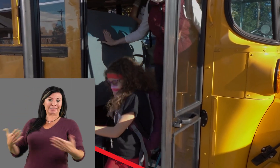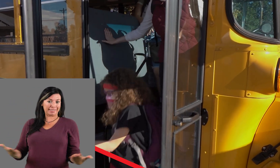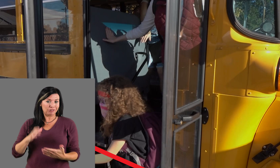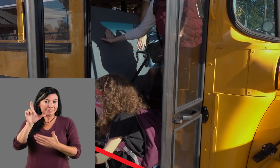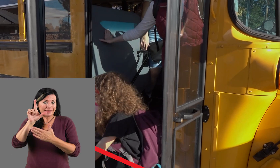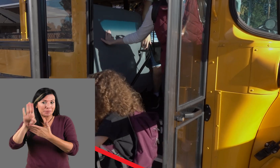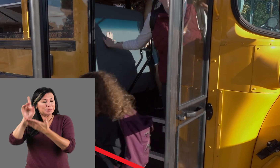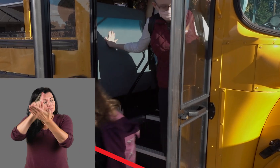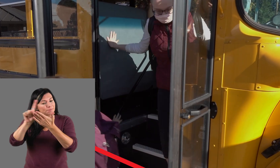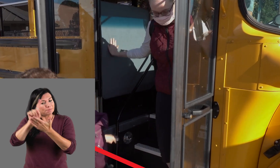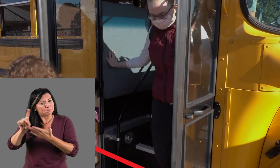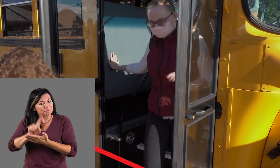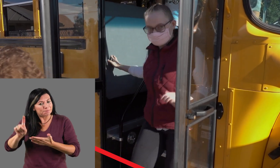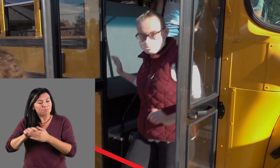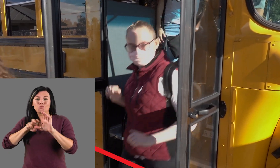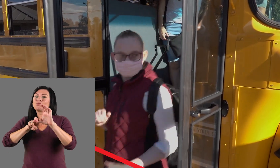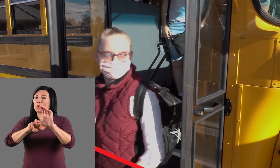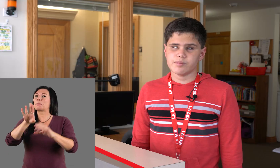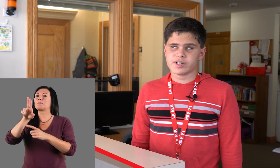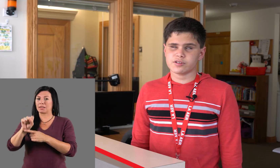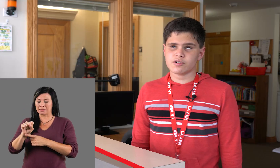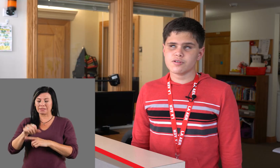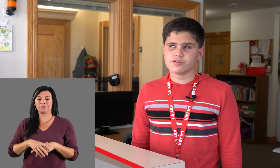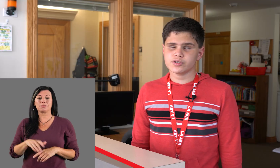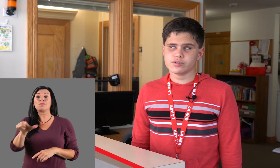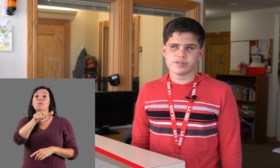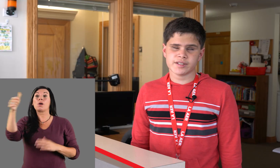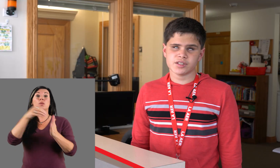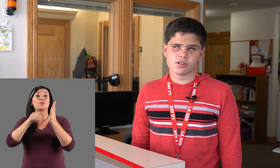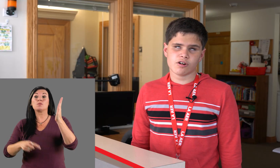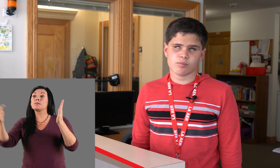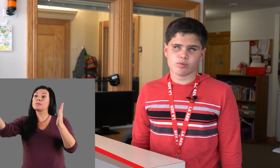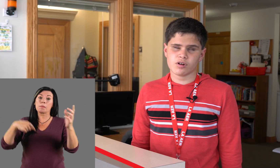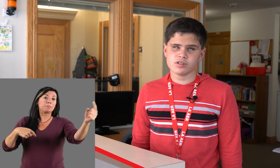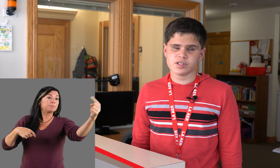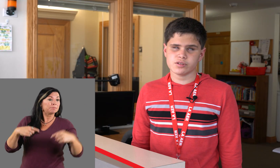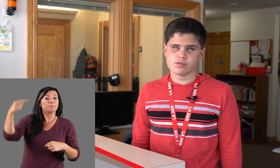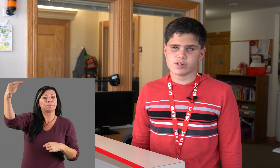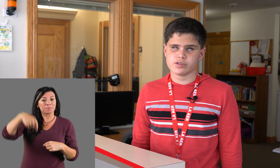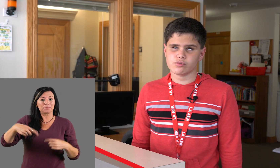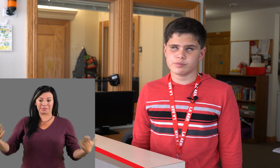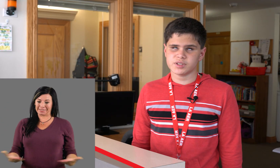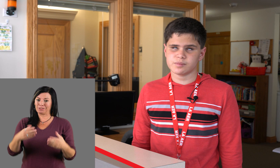to CSDB on a bus, but other students are brought into the dorms